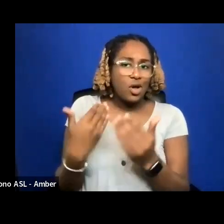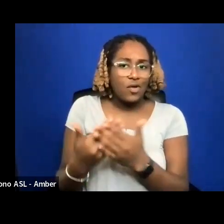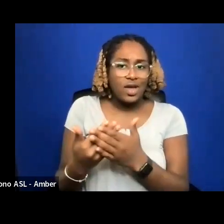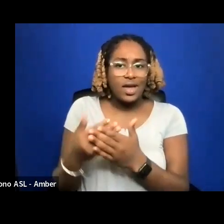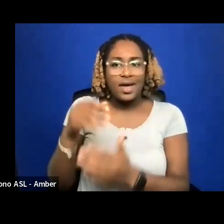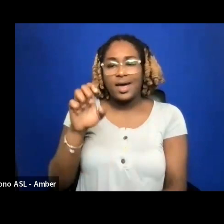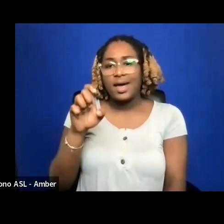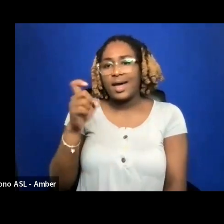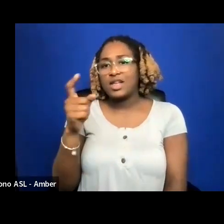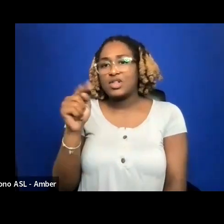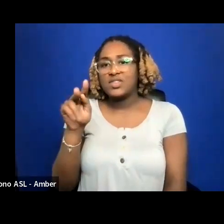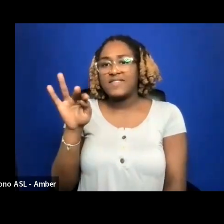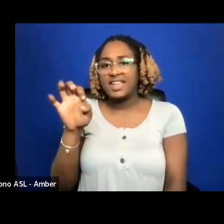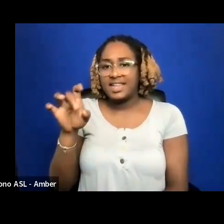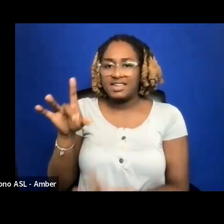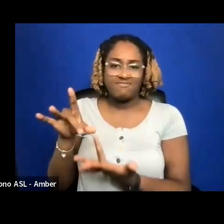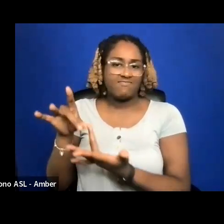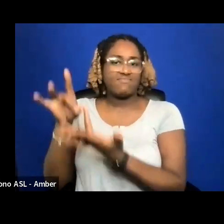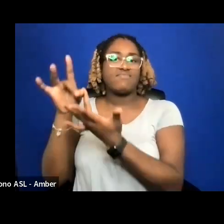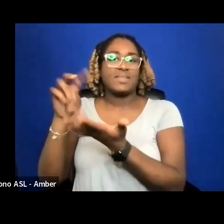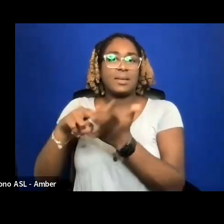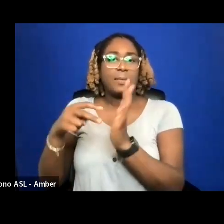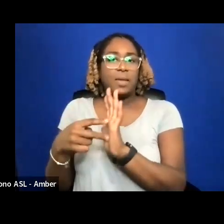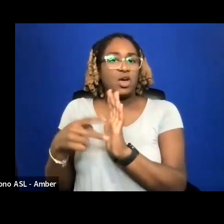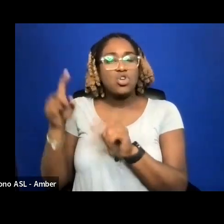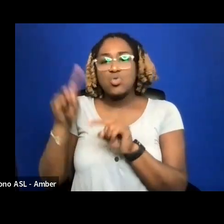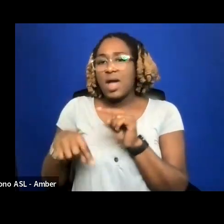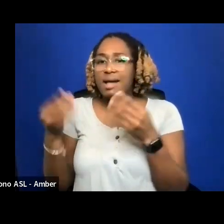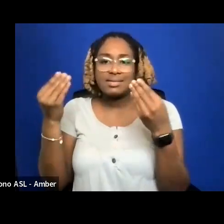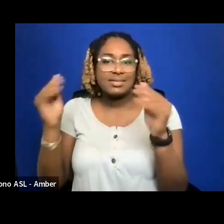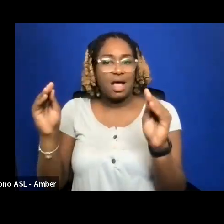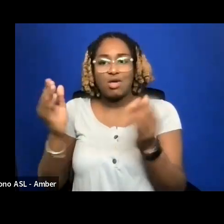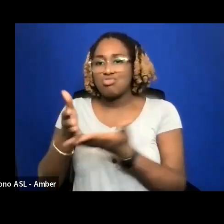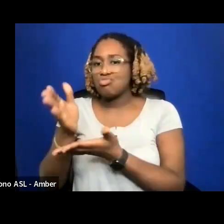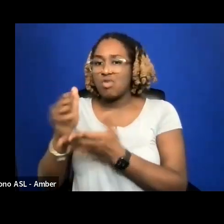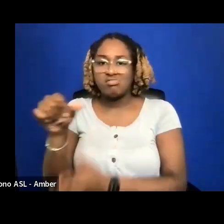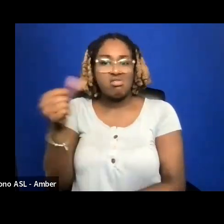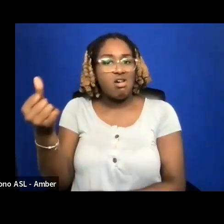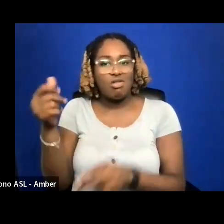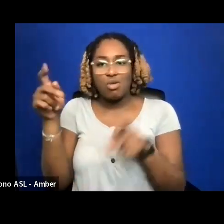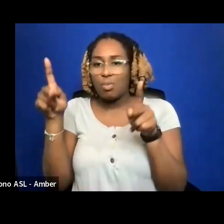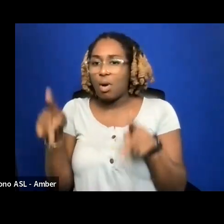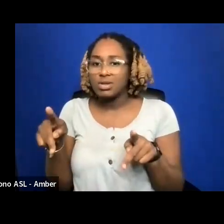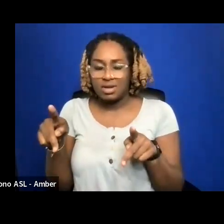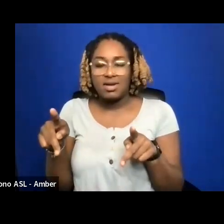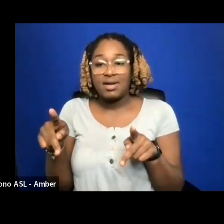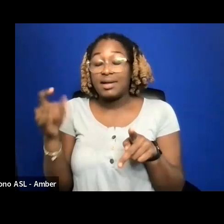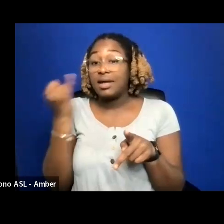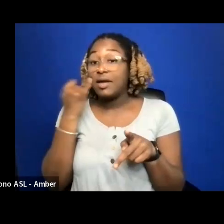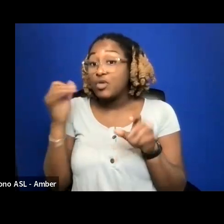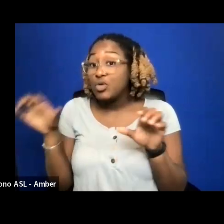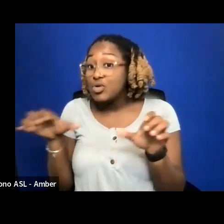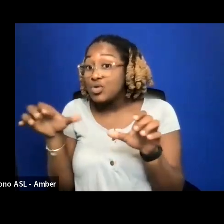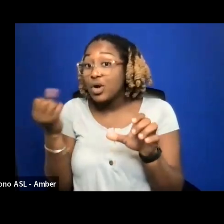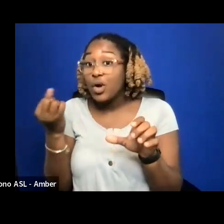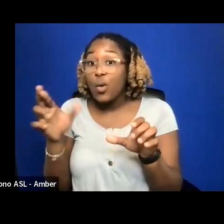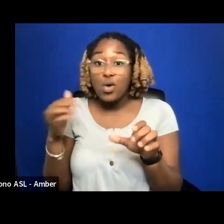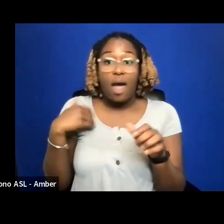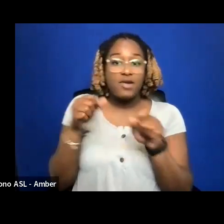EXCLUSIVE MEANS YOU CAN'T SELL THAT RIGHT TO SOMEONE ELSE WHETHER YOU ARE DOING IT OR YOU HAVE A DISTRIBUTOR DOING IT.